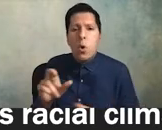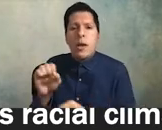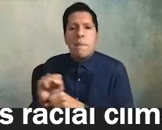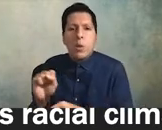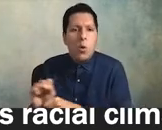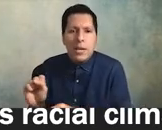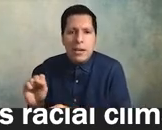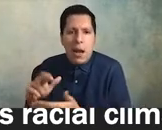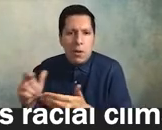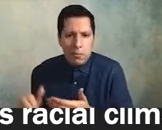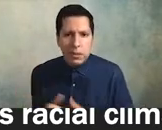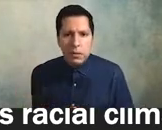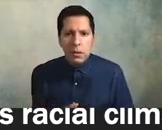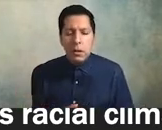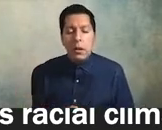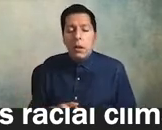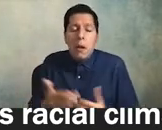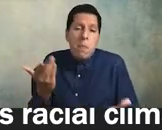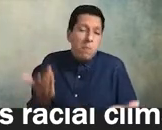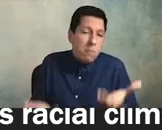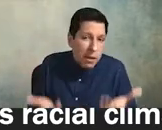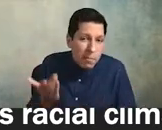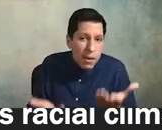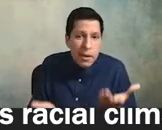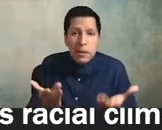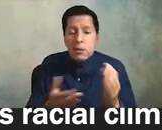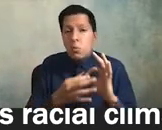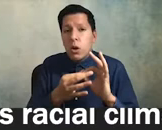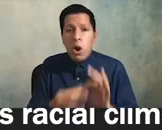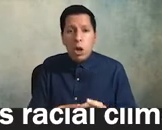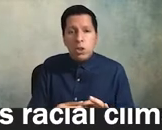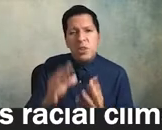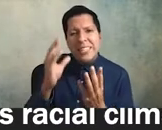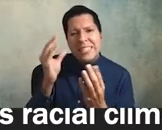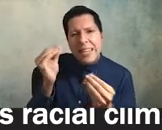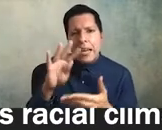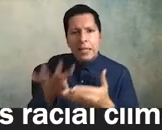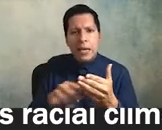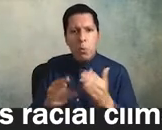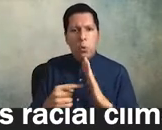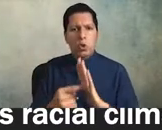it could be as a matter of fact that the data tables make really clear that it is